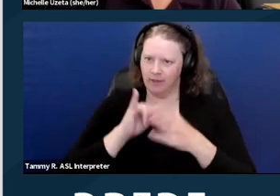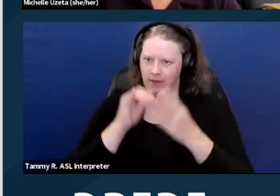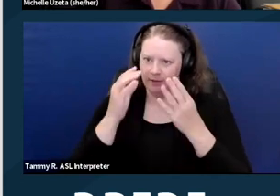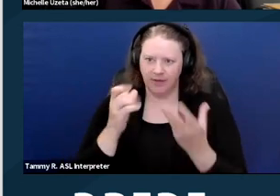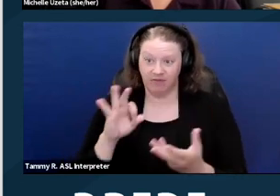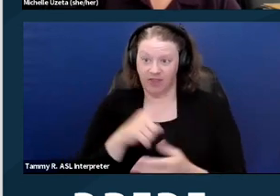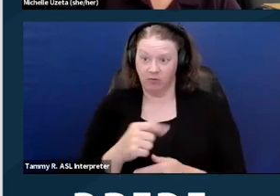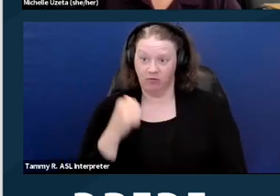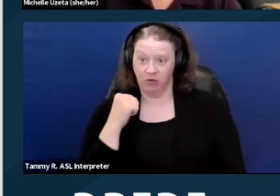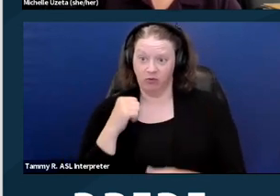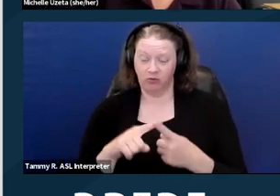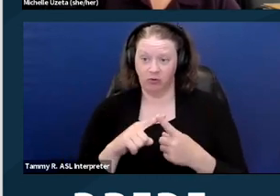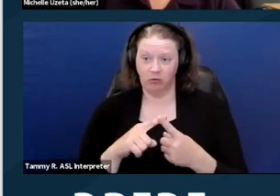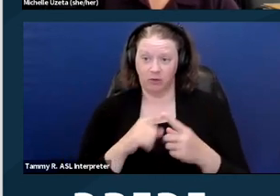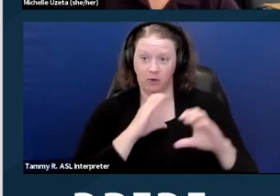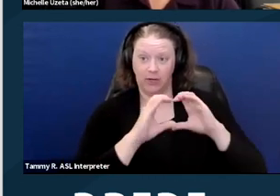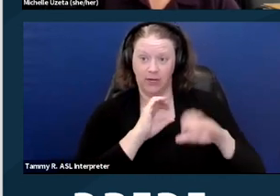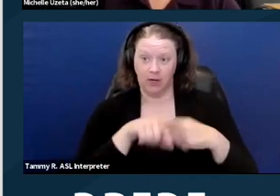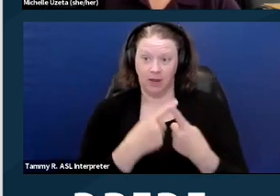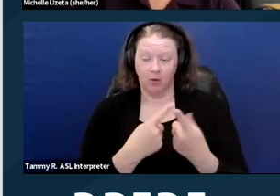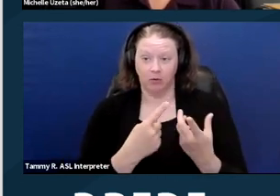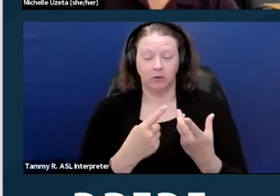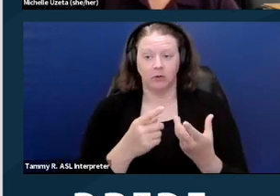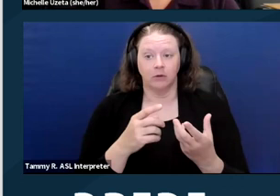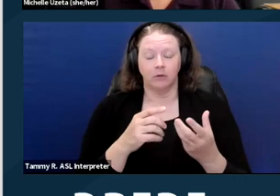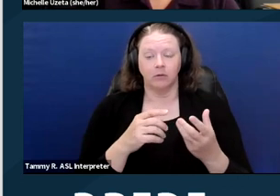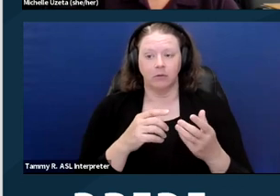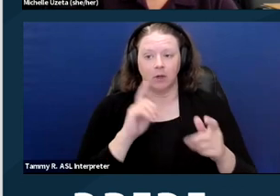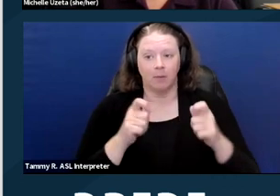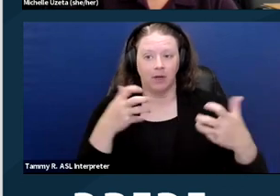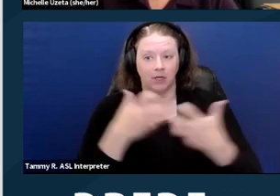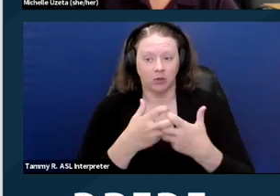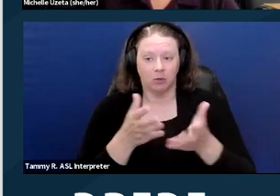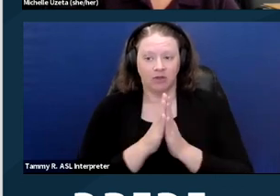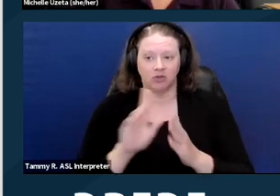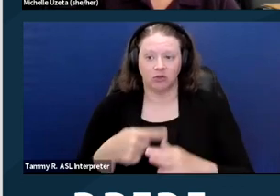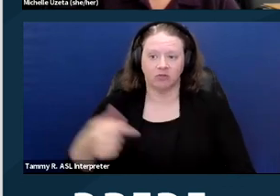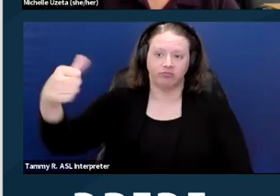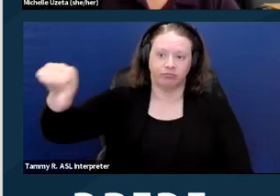And both case law and materials from the Department of Housing and Urban Development